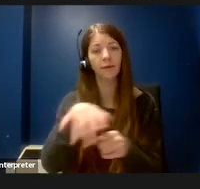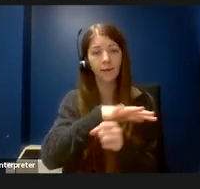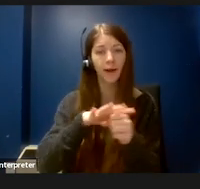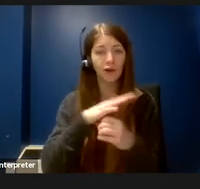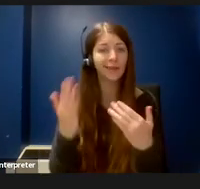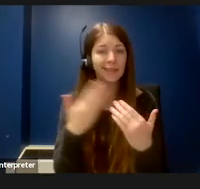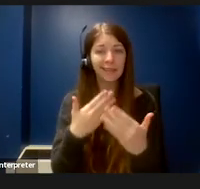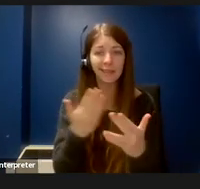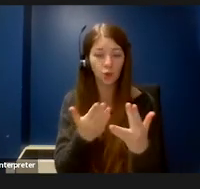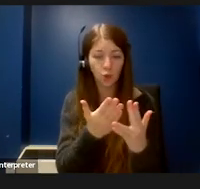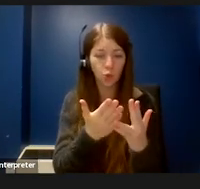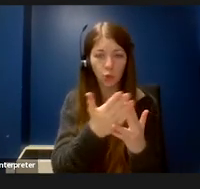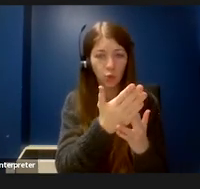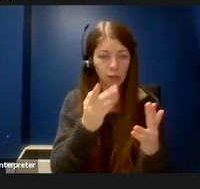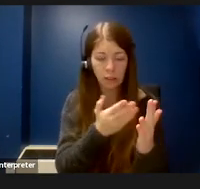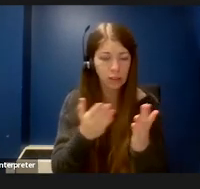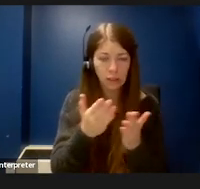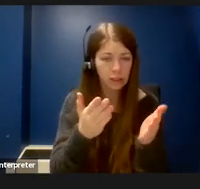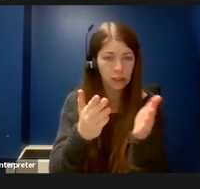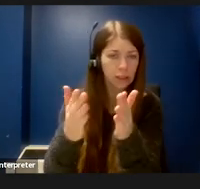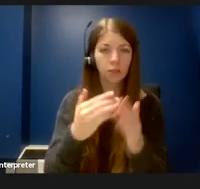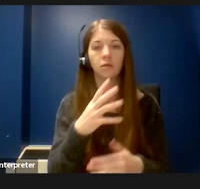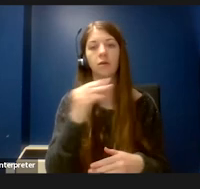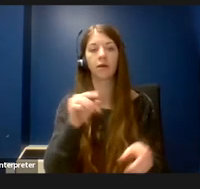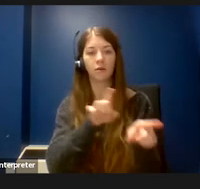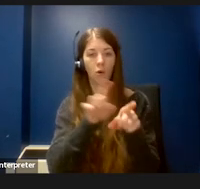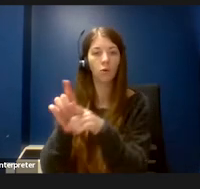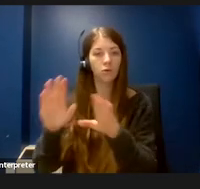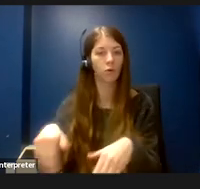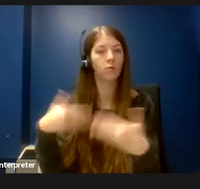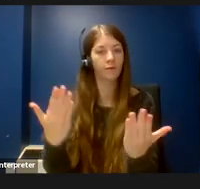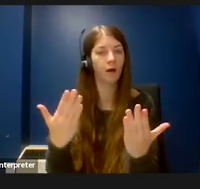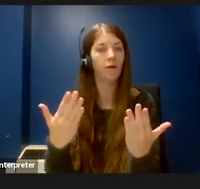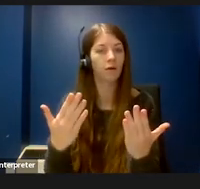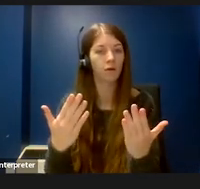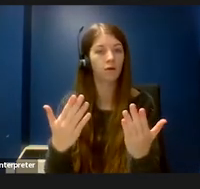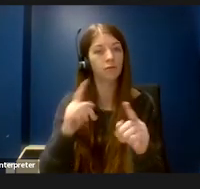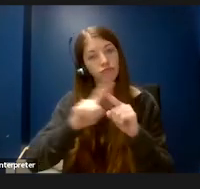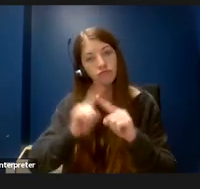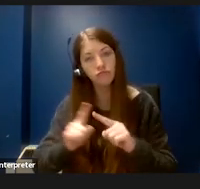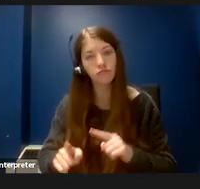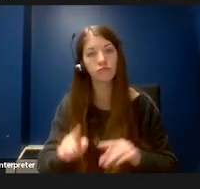and maneuver through and also providing ample and a variety of seating options.